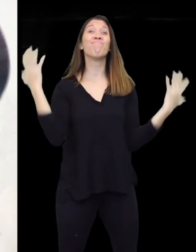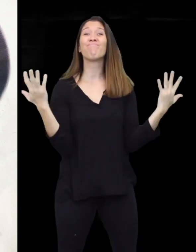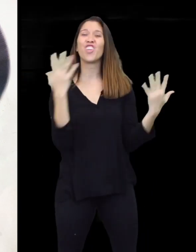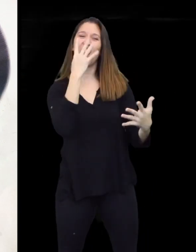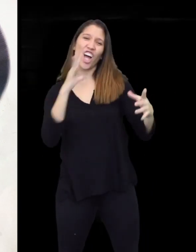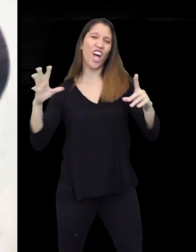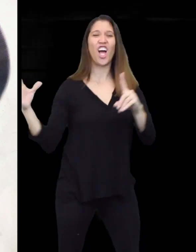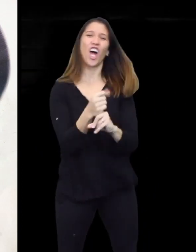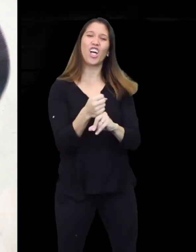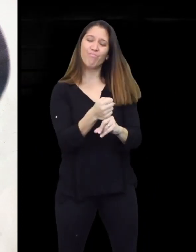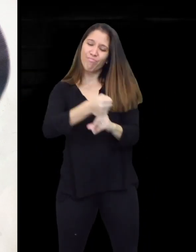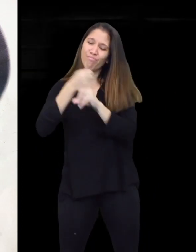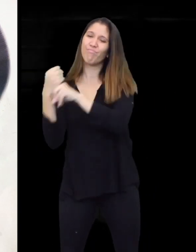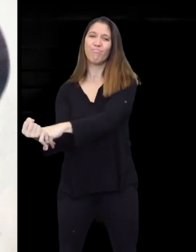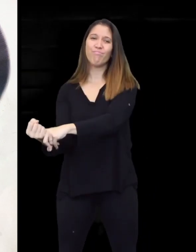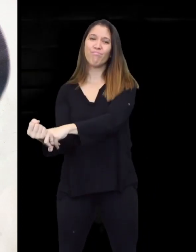The Wolf captured the pig and put him on the ground.